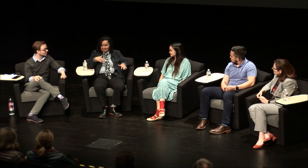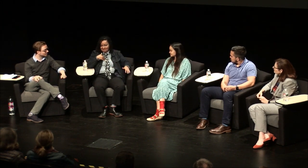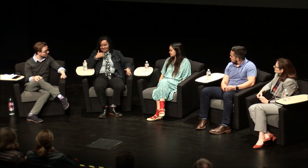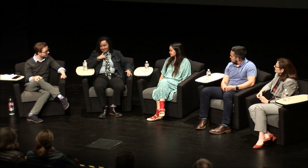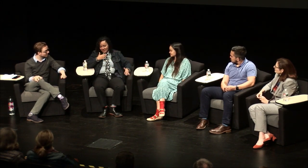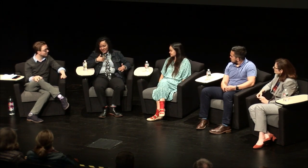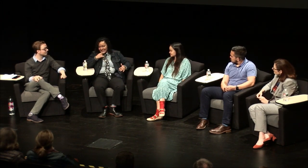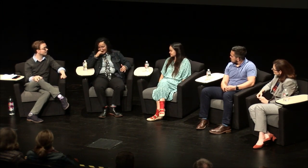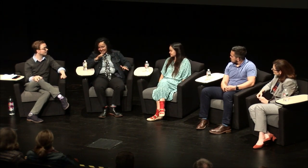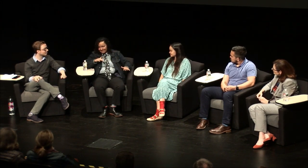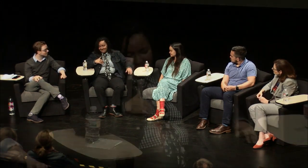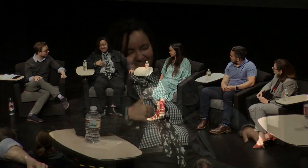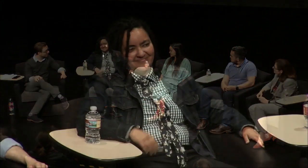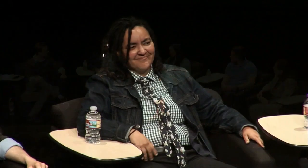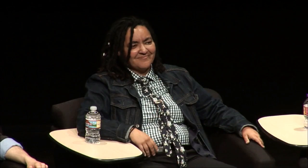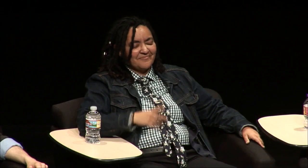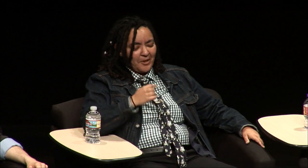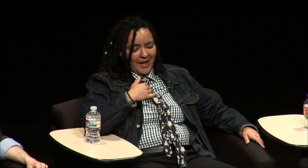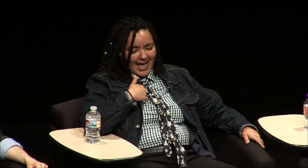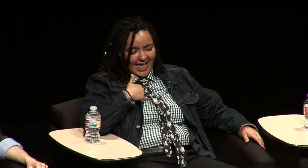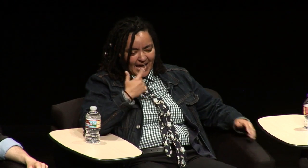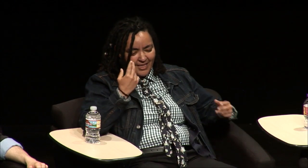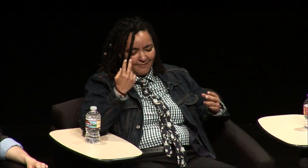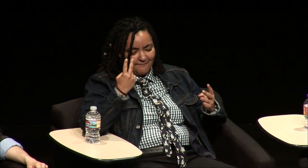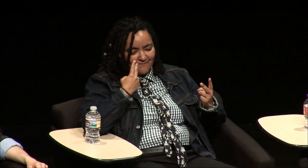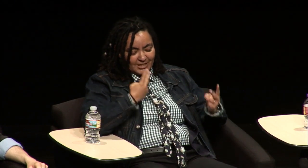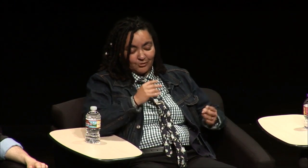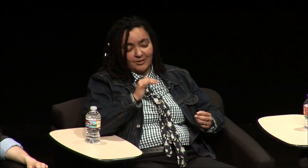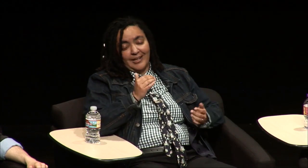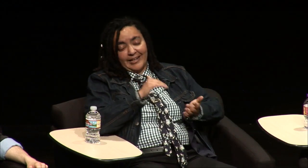an expectation as a child